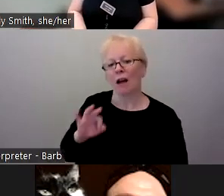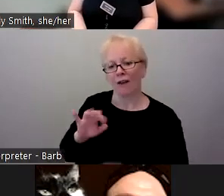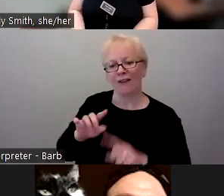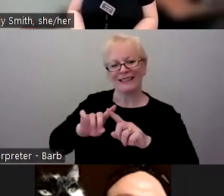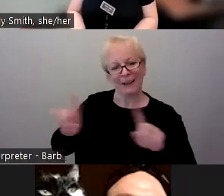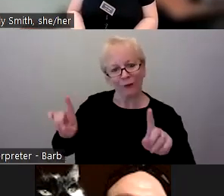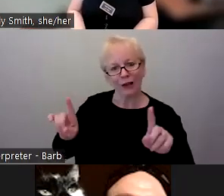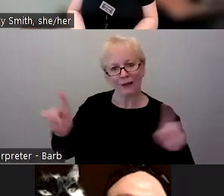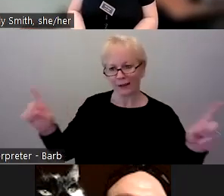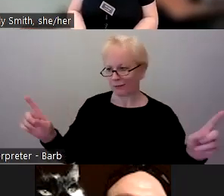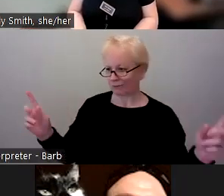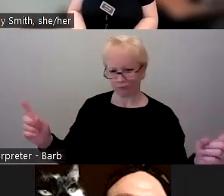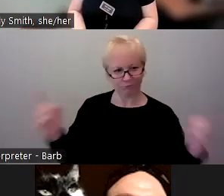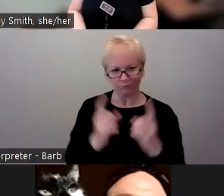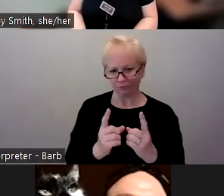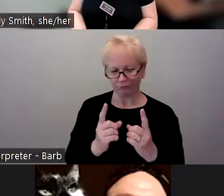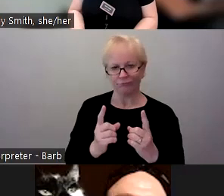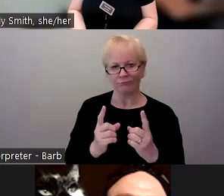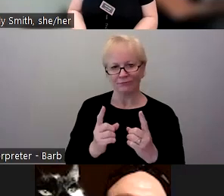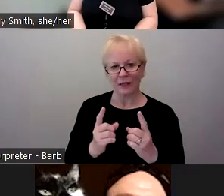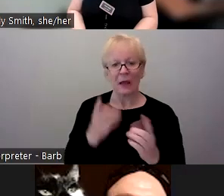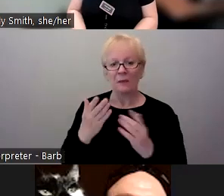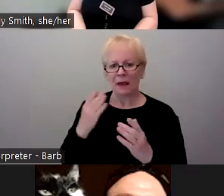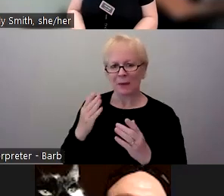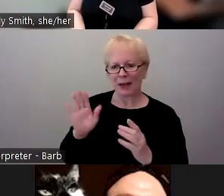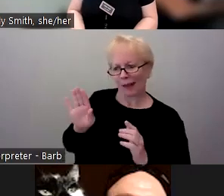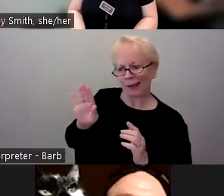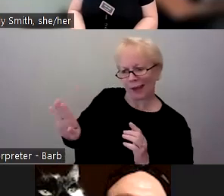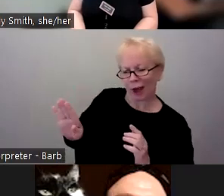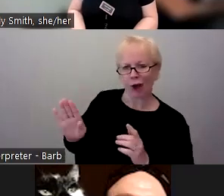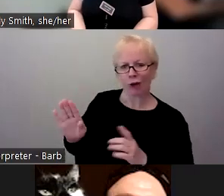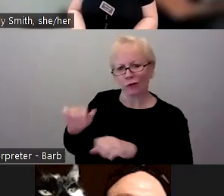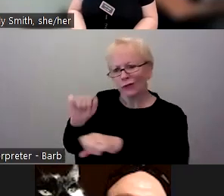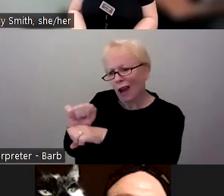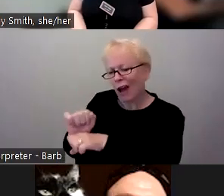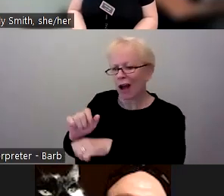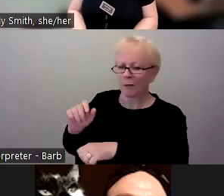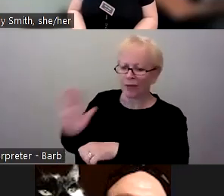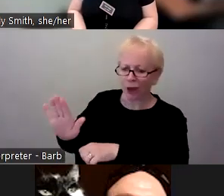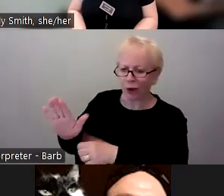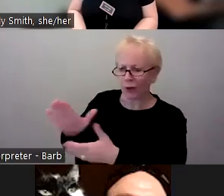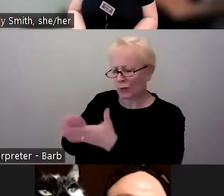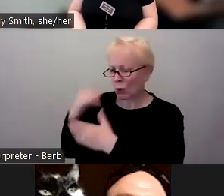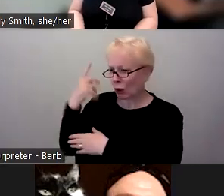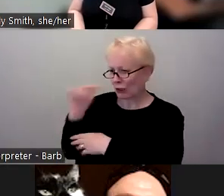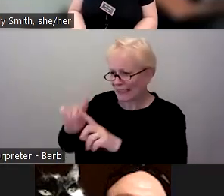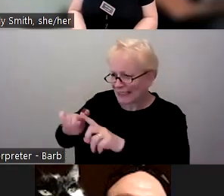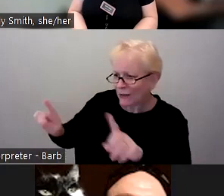So if you are paired with someone who on paper might not look as similar to you as you thought, there is such value there.